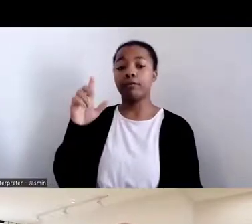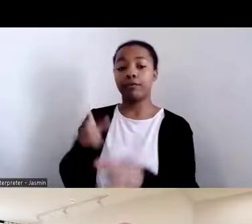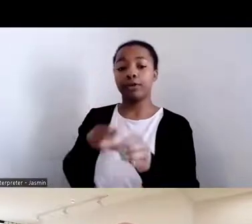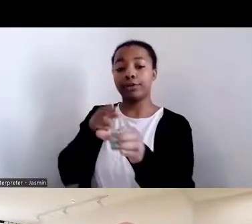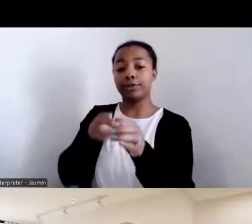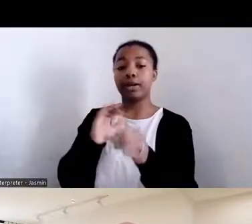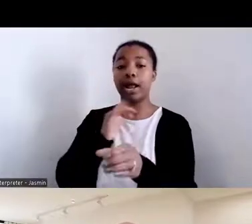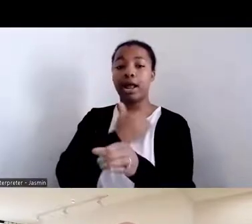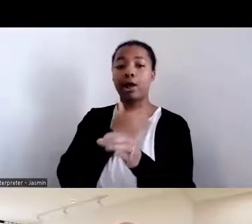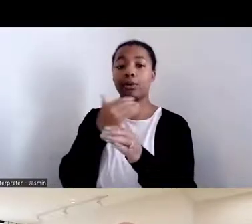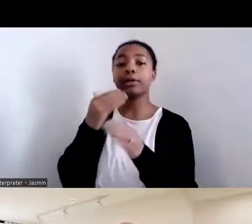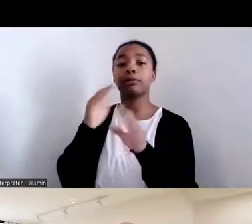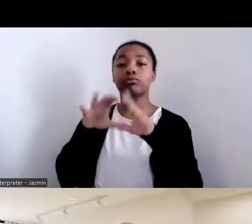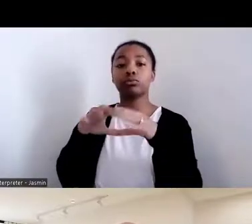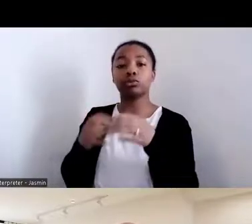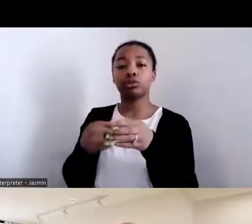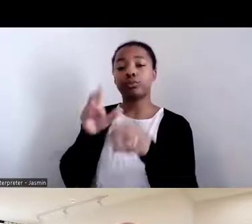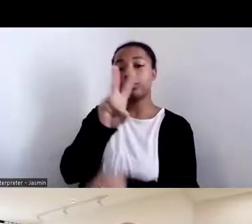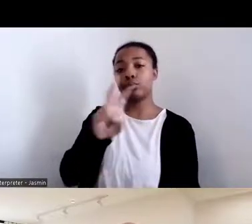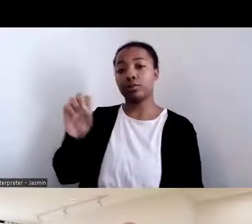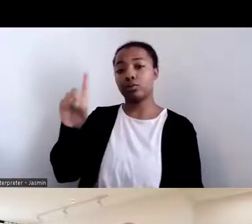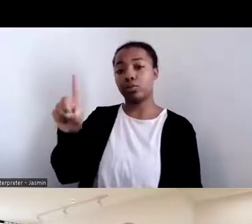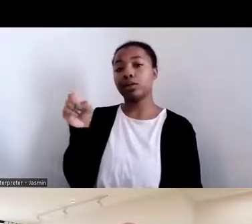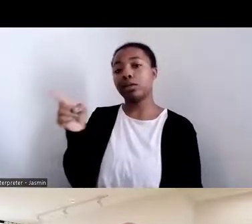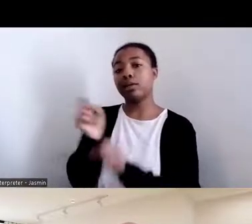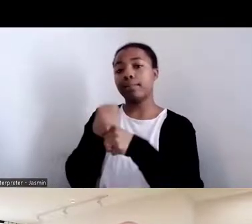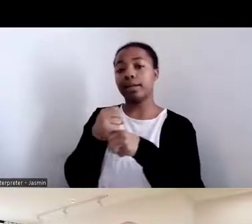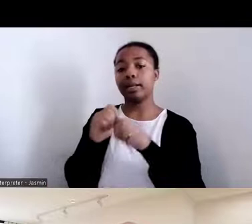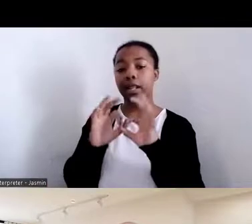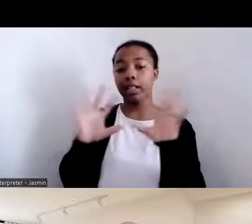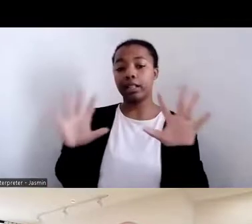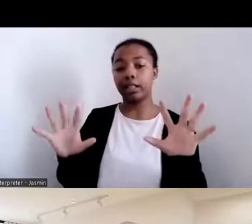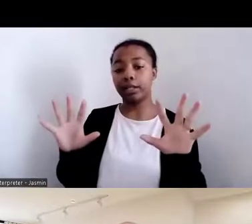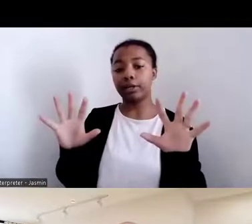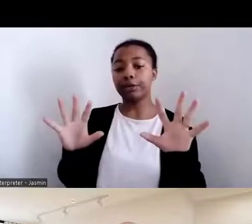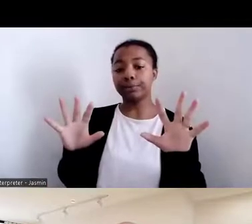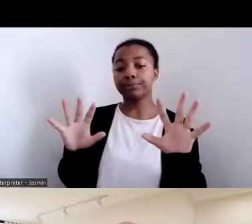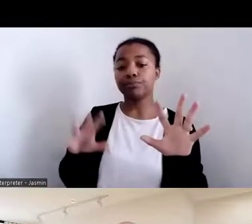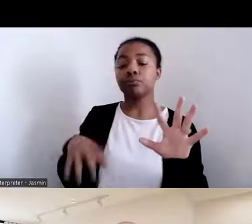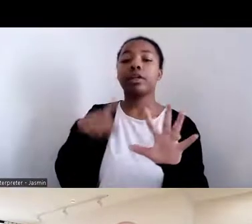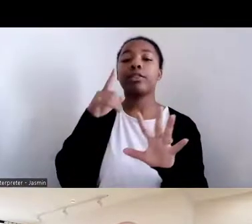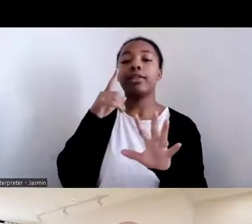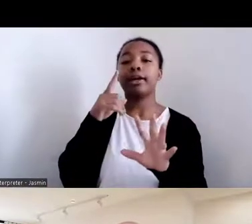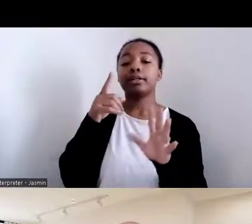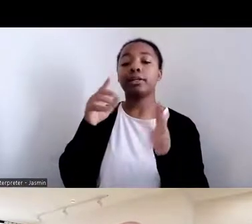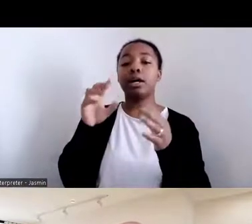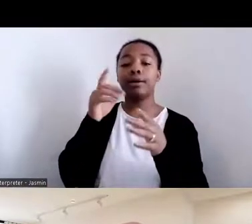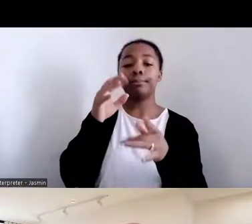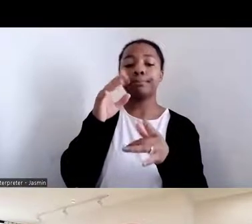advancing racial justice, equity, and opportunity in food and agriculture are top USDA priorities.